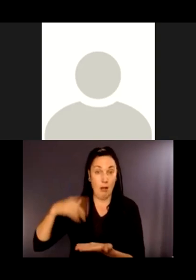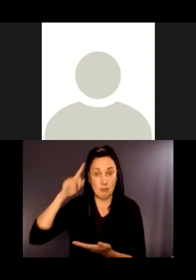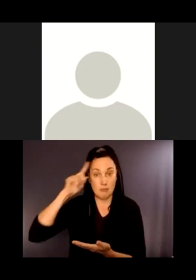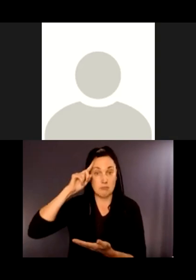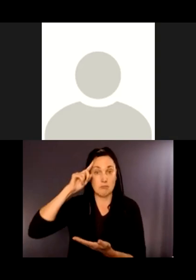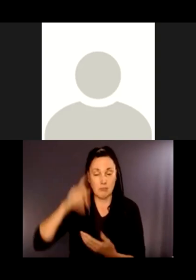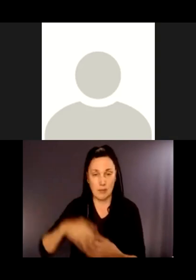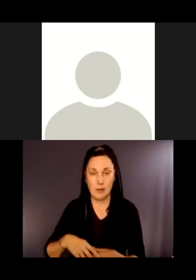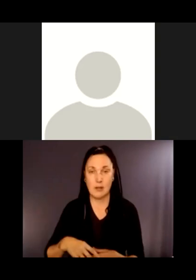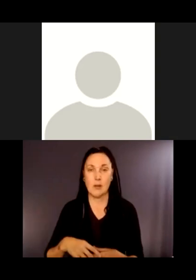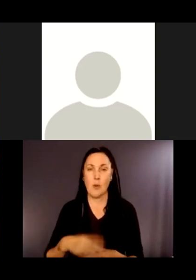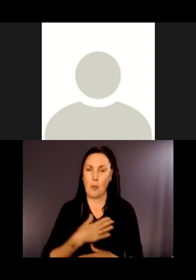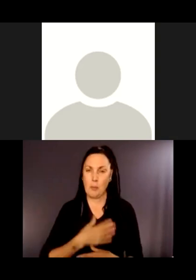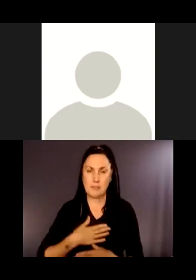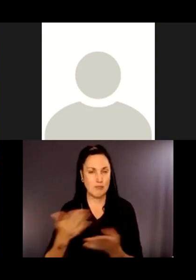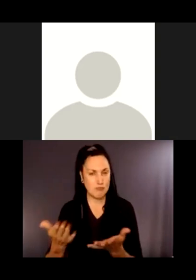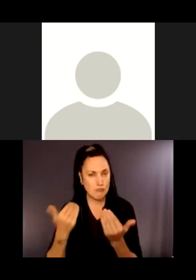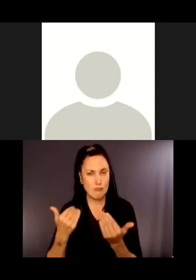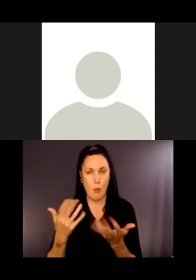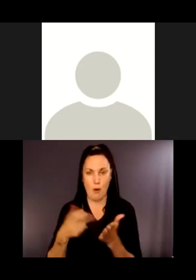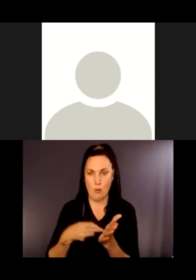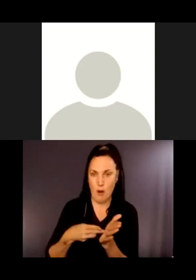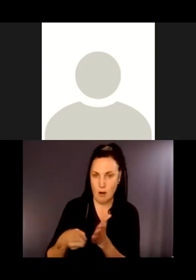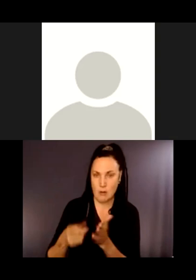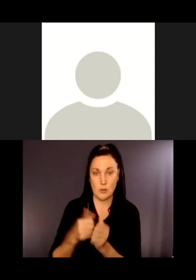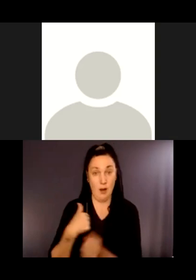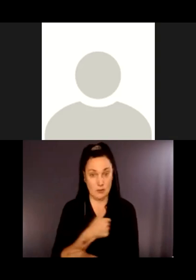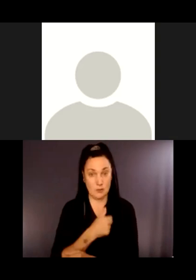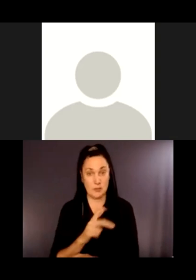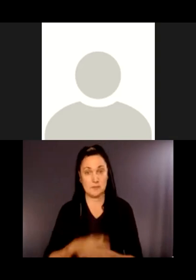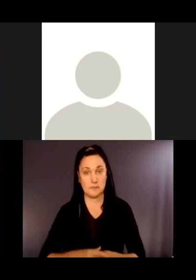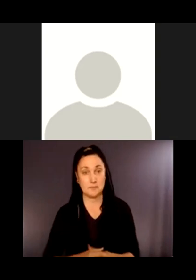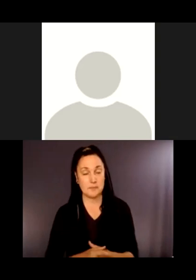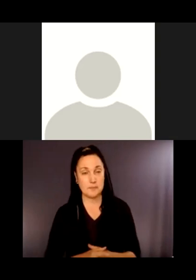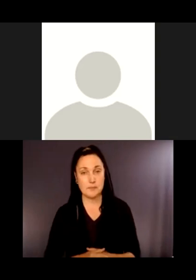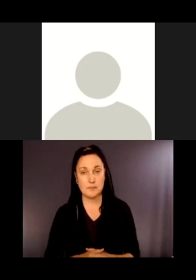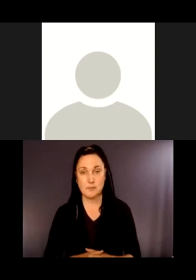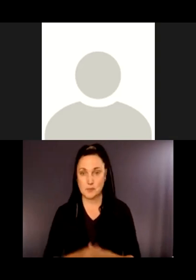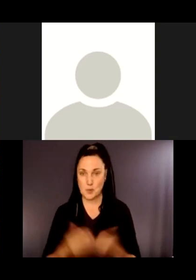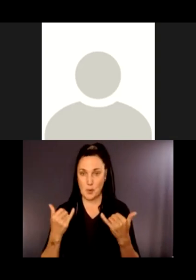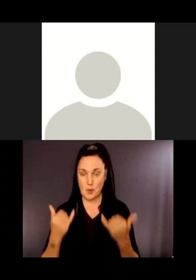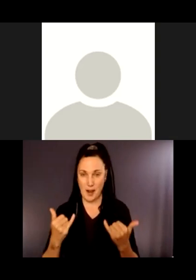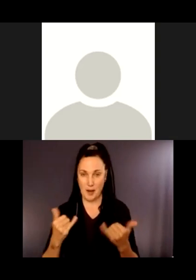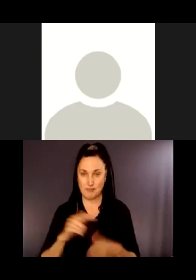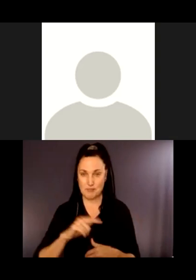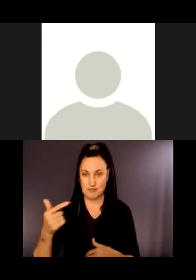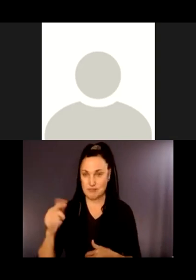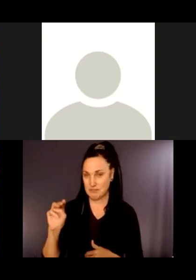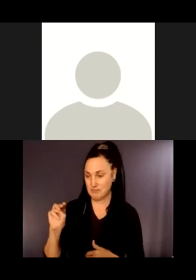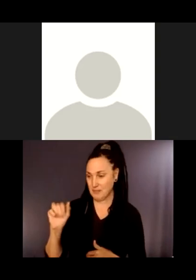We really want to do the right thing on this project. So with that, I'm going to turn it over to Madeleine Brown and